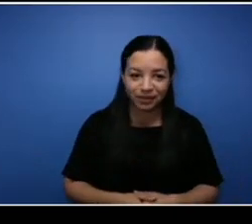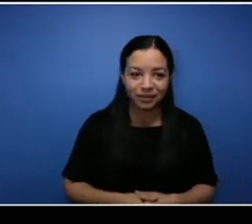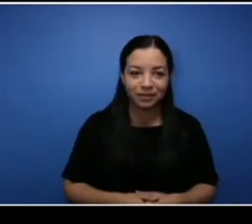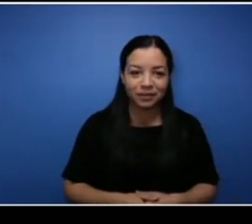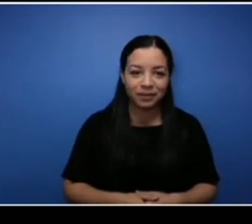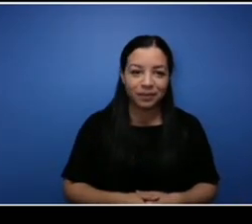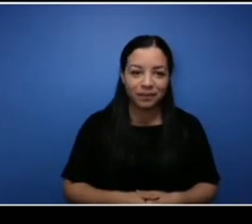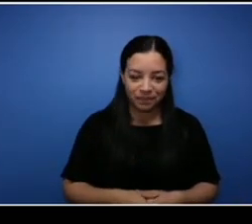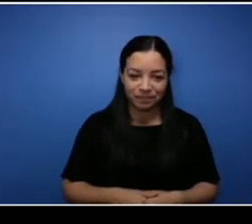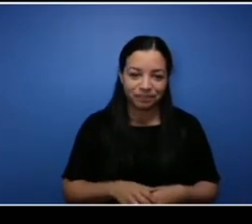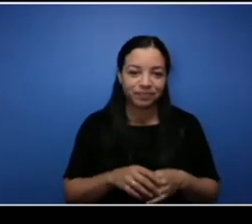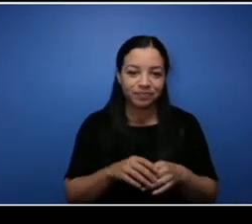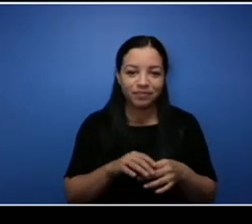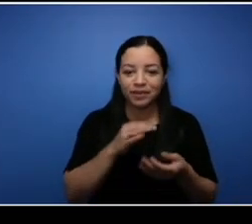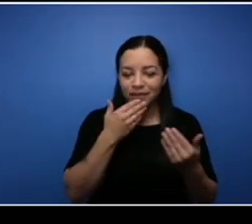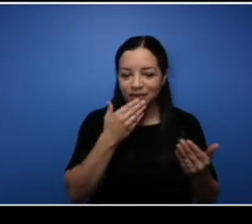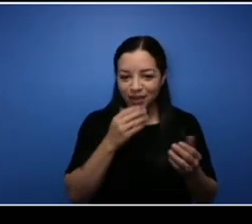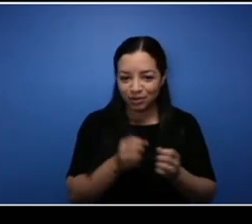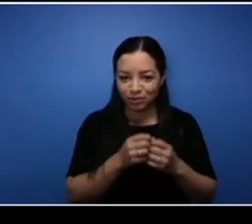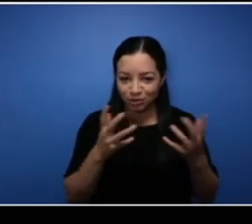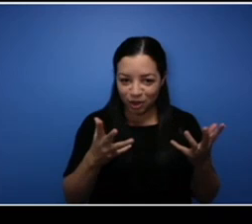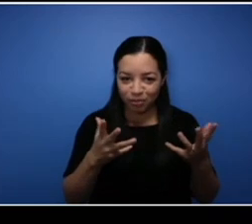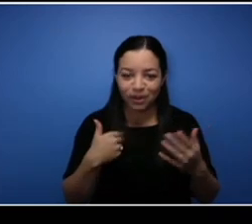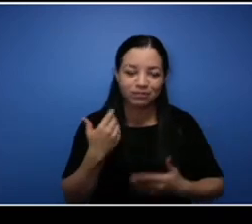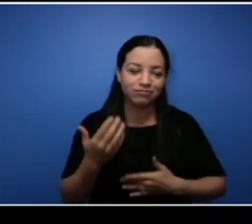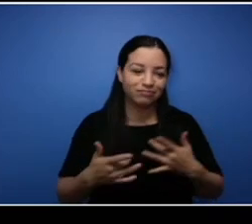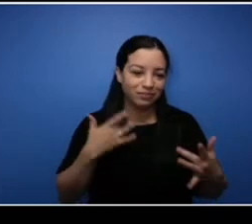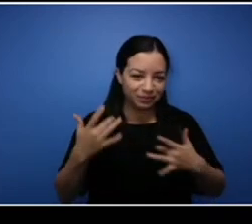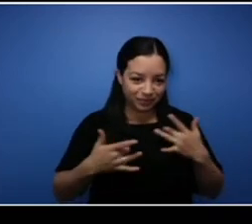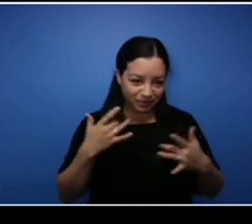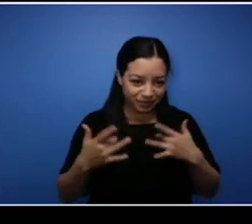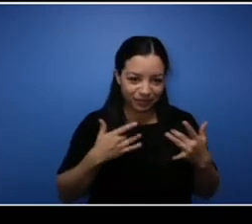Thank you so much Nathan uh we're so excited to have all of you here today, especially